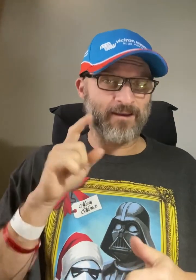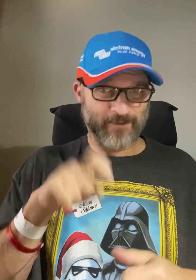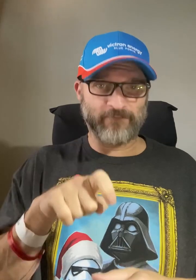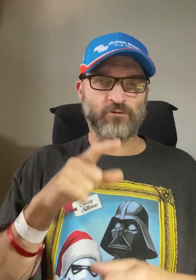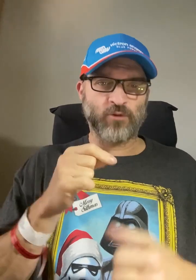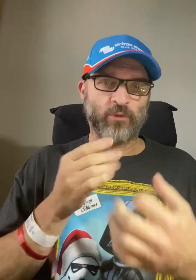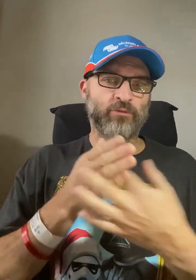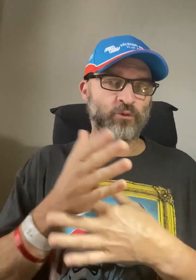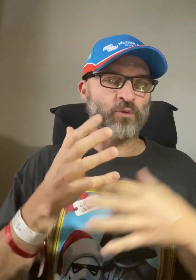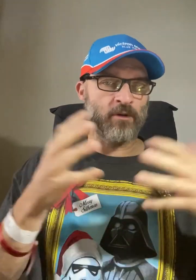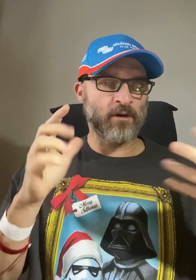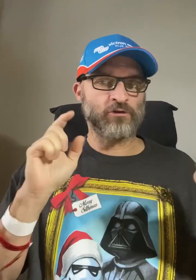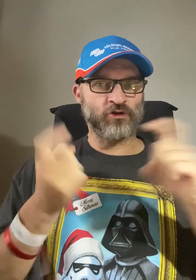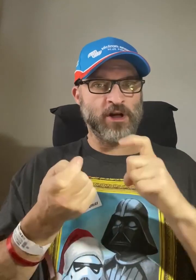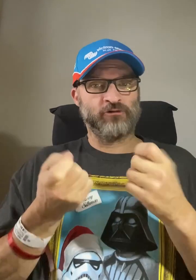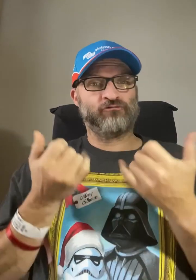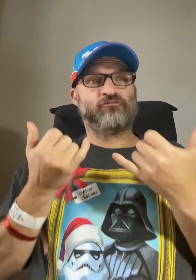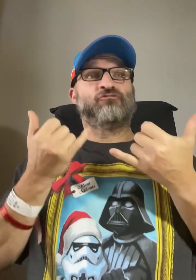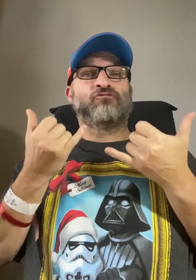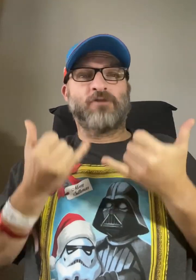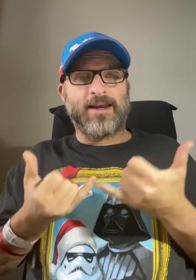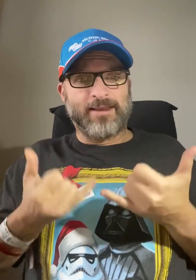Because I have to go through a lot of changes.